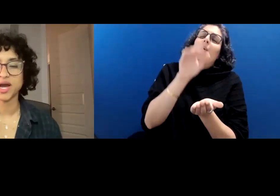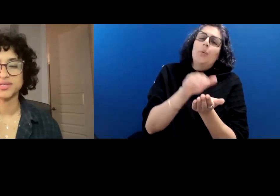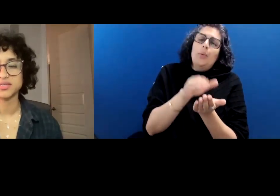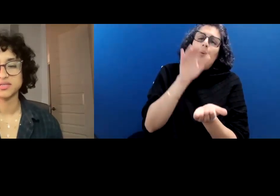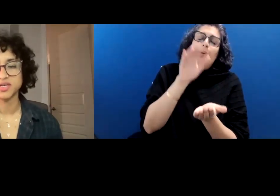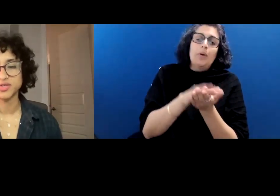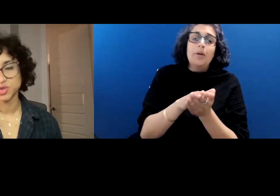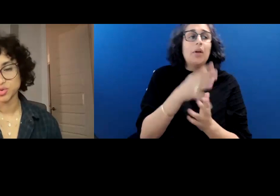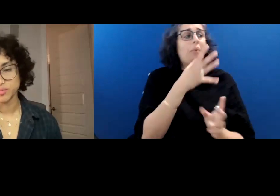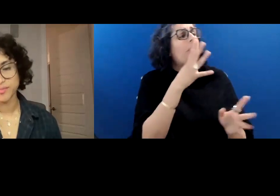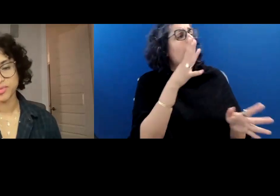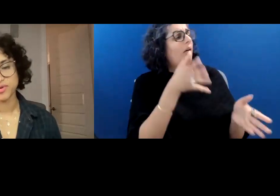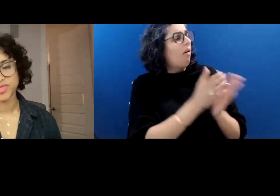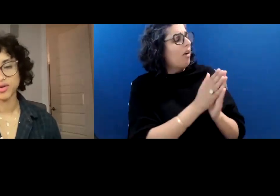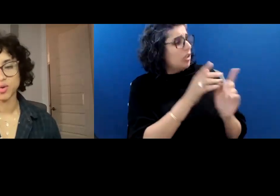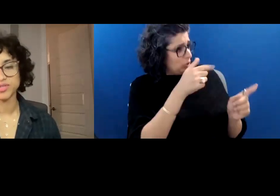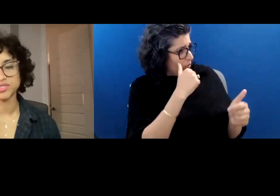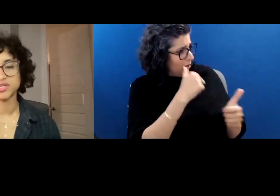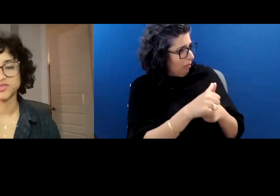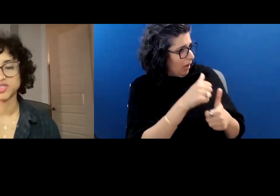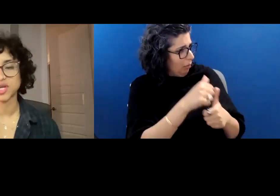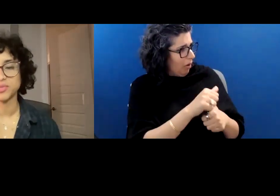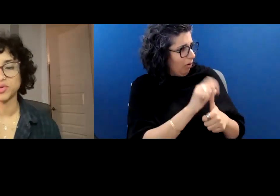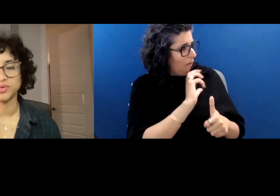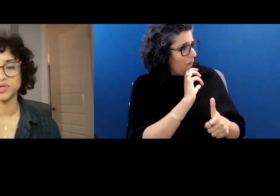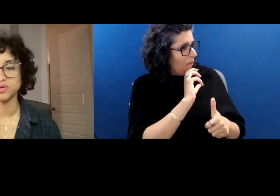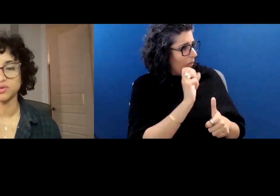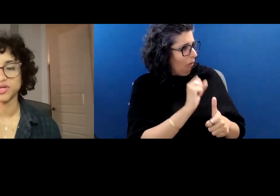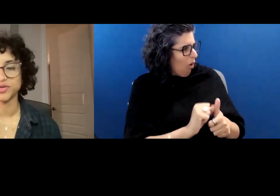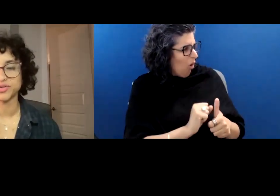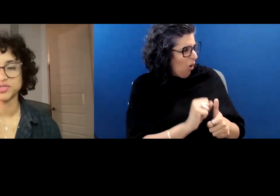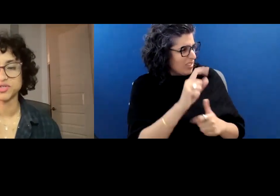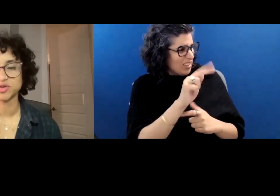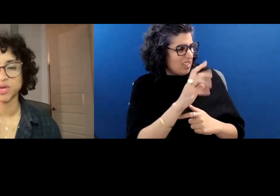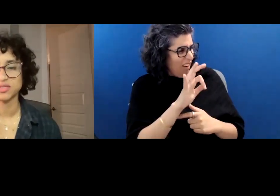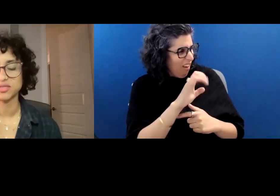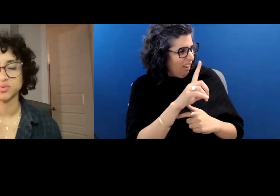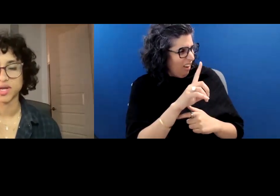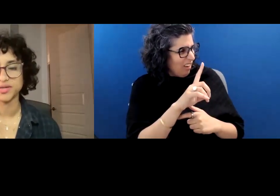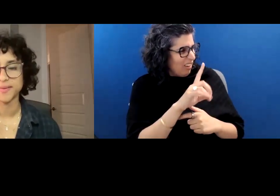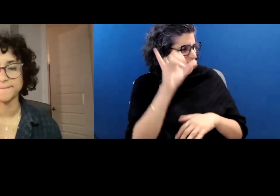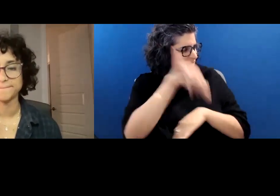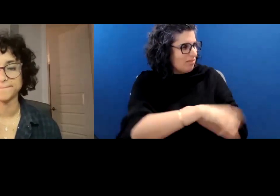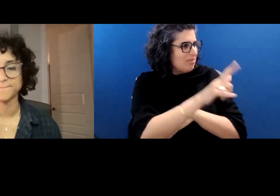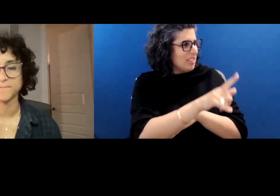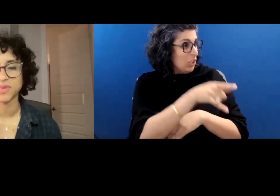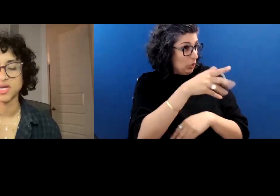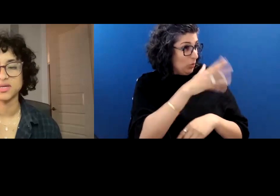Mother asks, do you remember that old stuffed shamu you and your sister painted red?